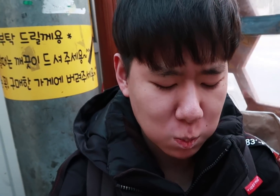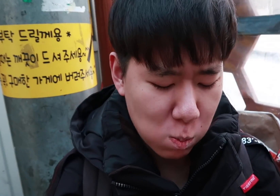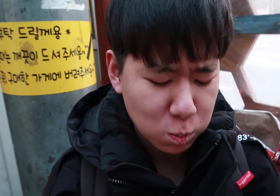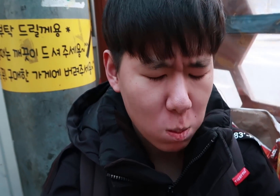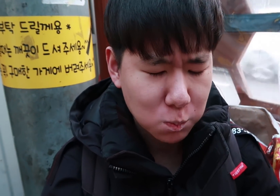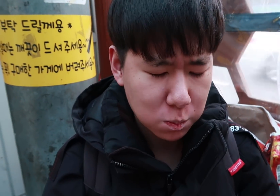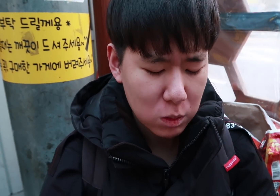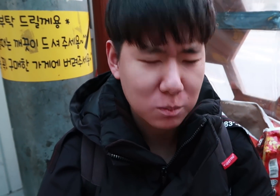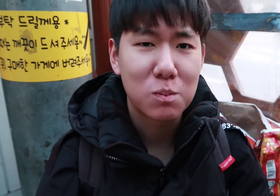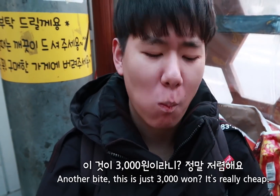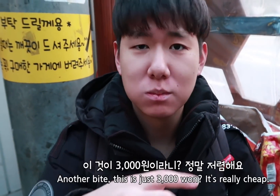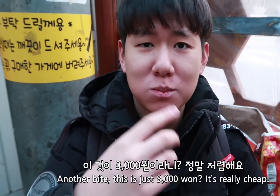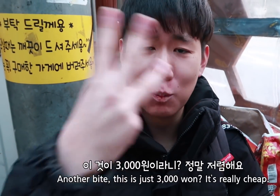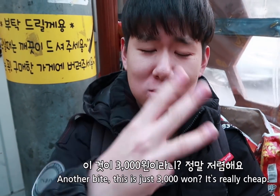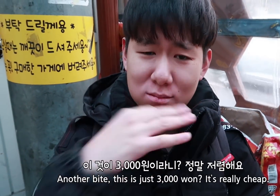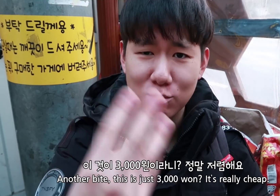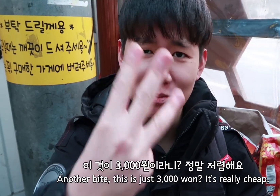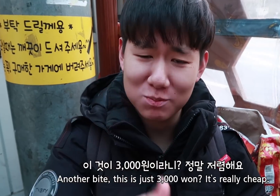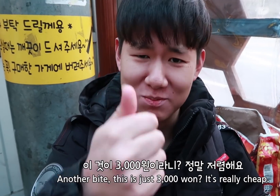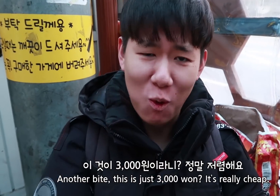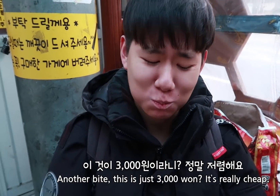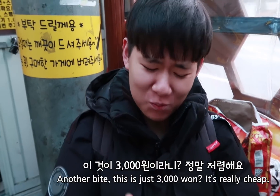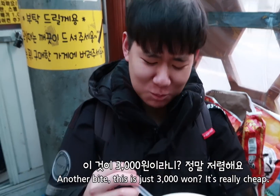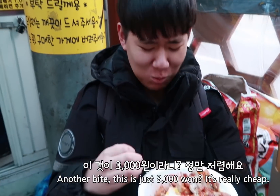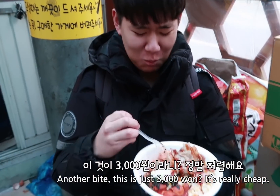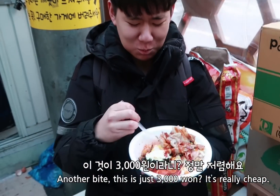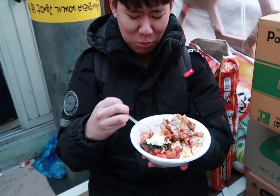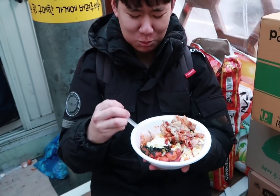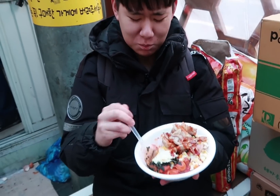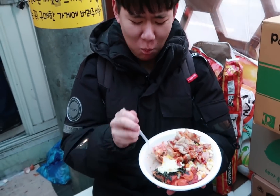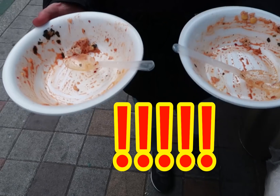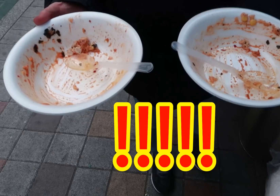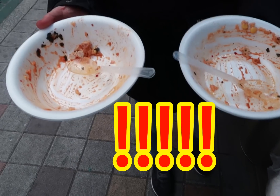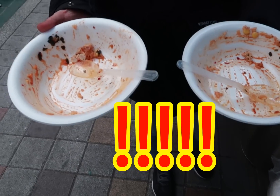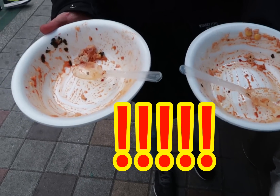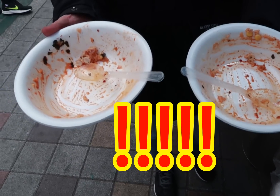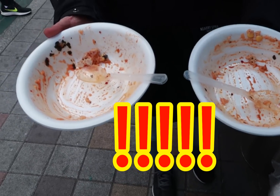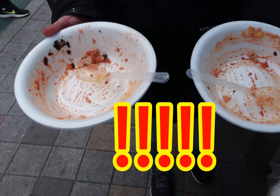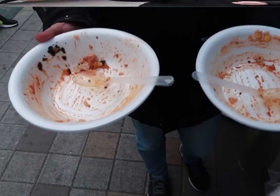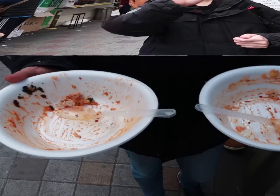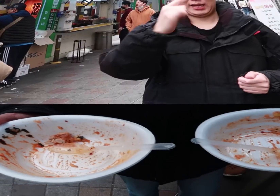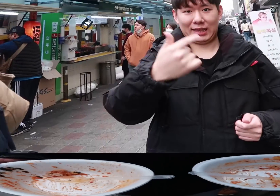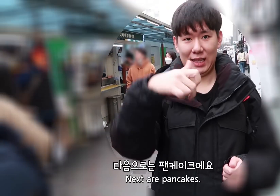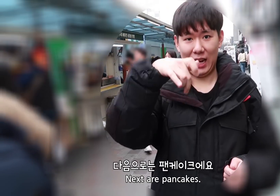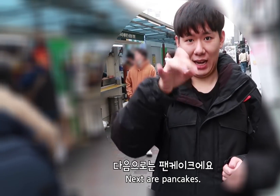Another bite, this is just 3,000 won? Wow! It’s really cheap. Empty.